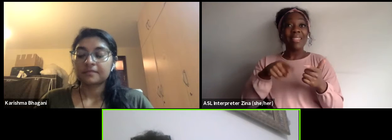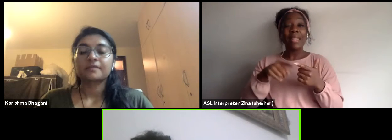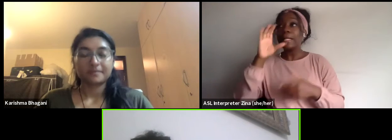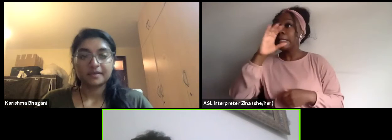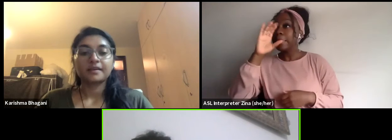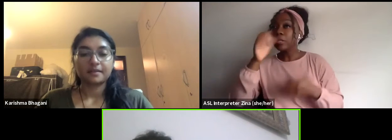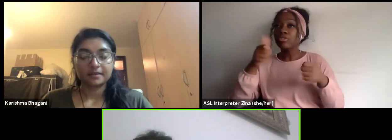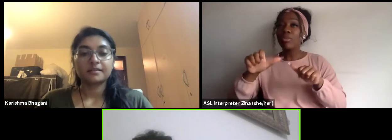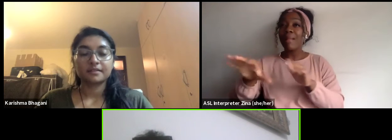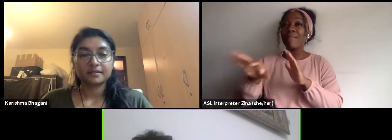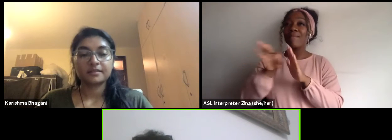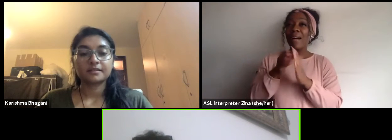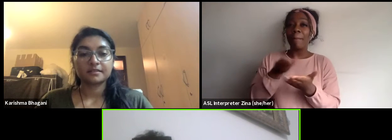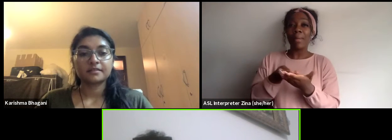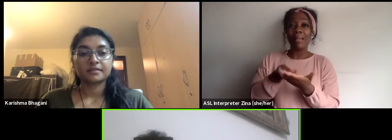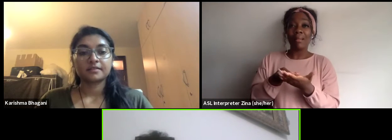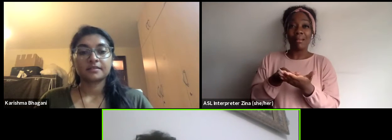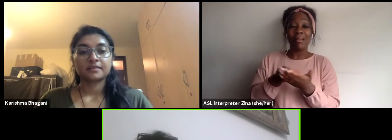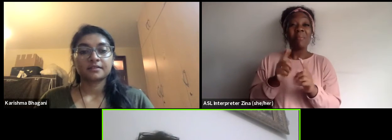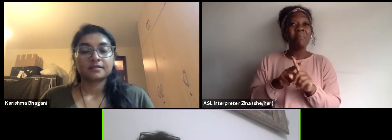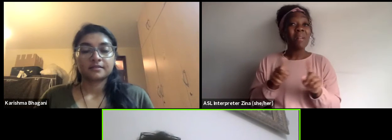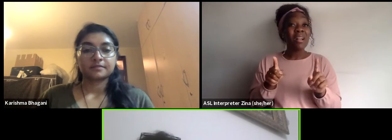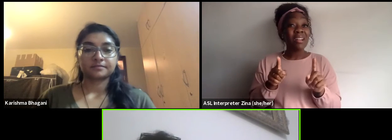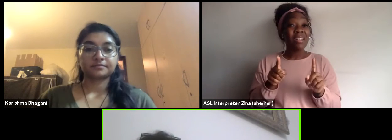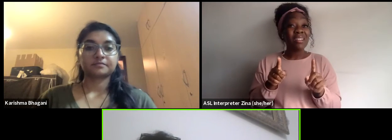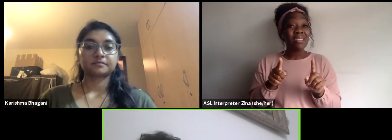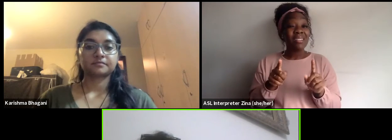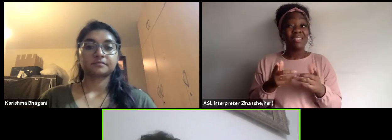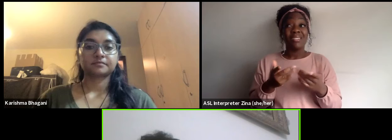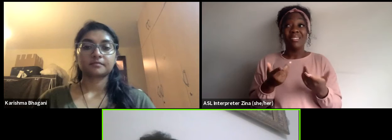Very few had a resource mobilization strategy